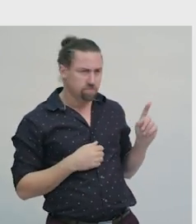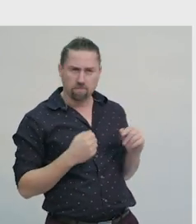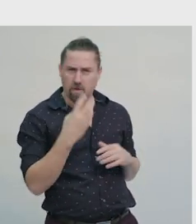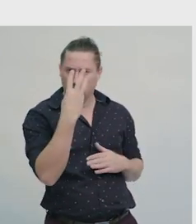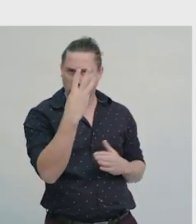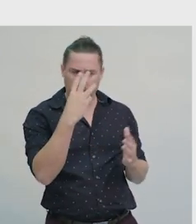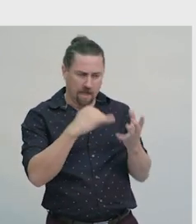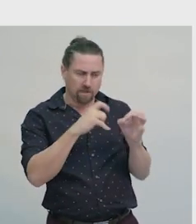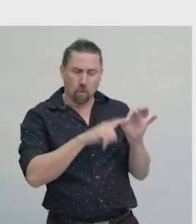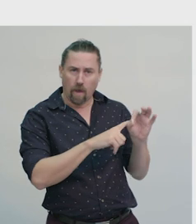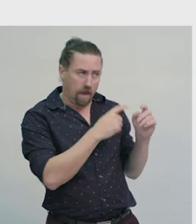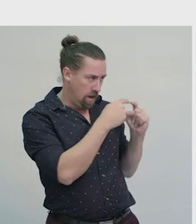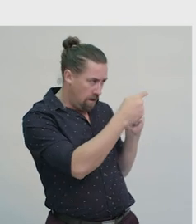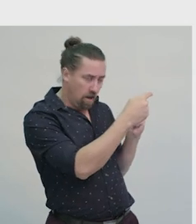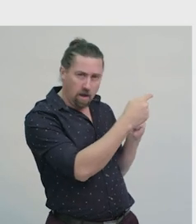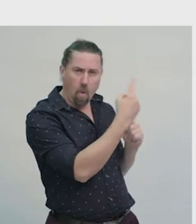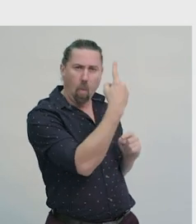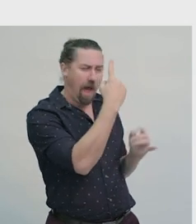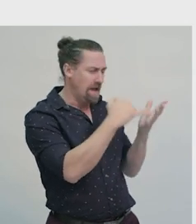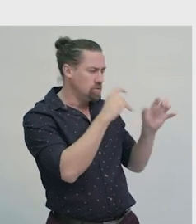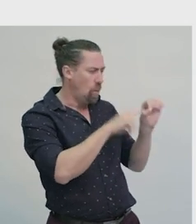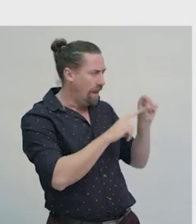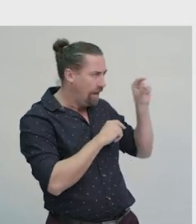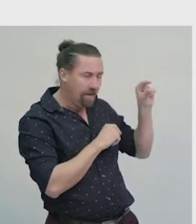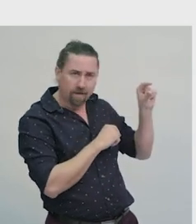It is 3 squares long, and 1 square wide.